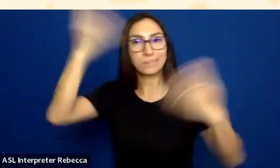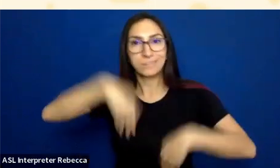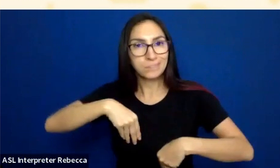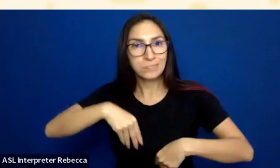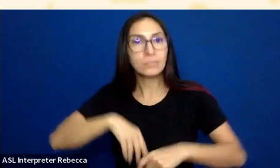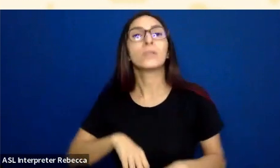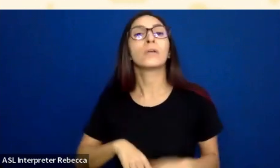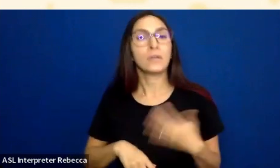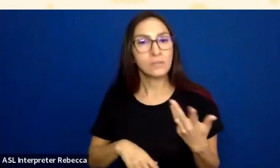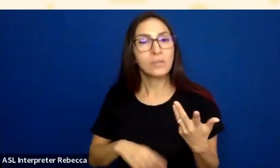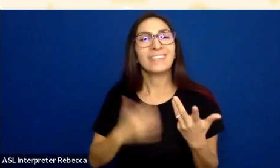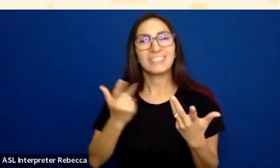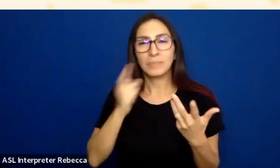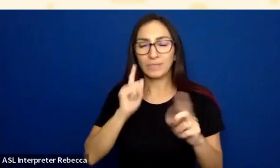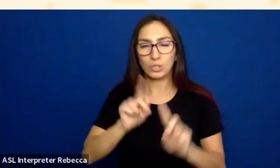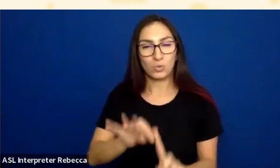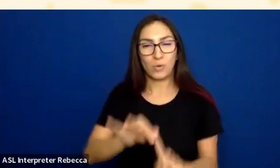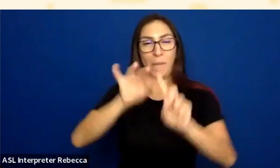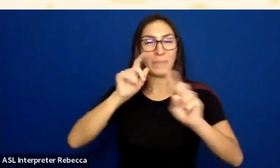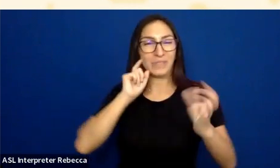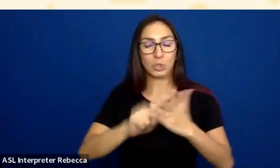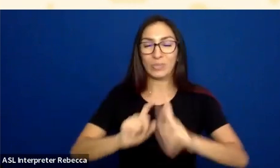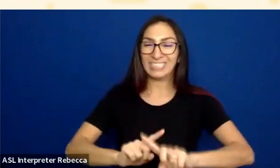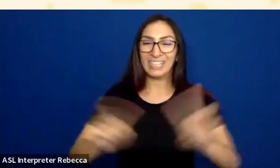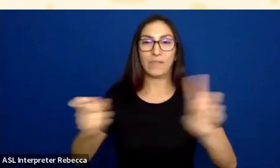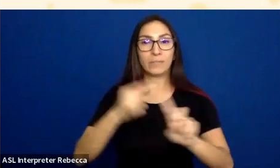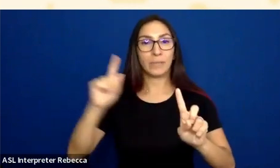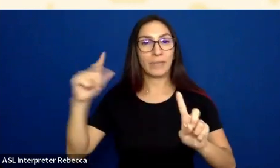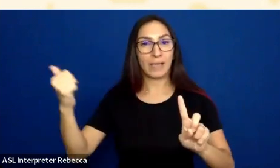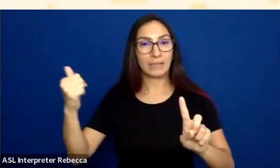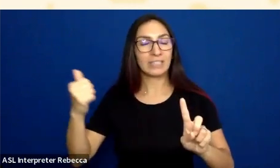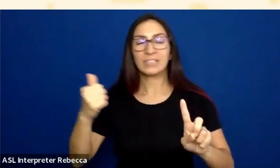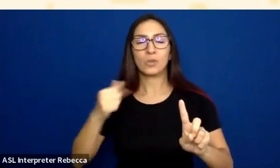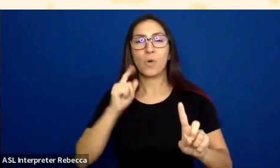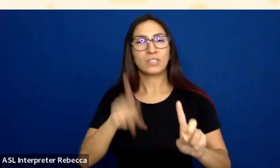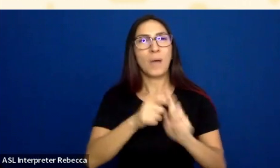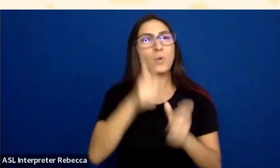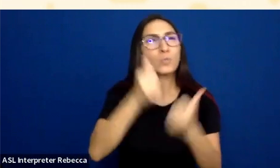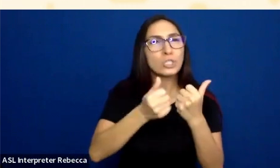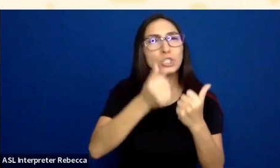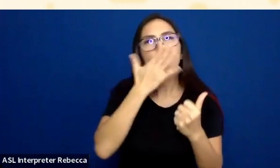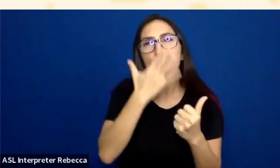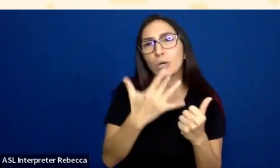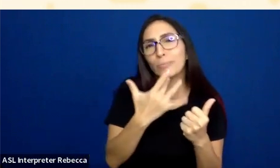And it's not so much the color you’re are using; it’s the difference between colors that's giving you information.